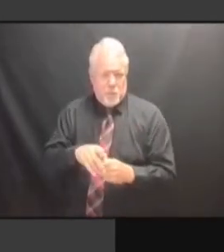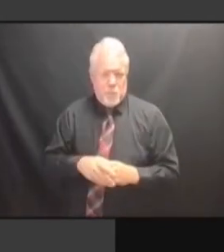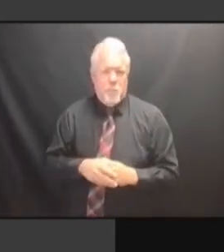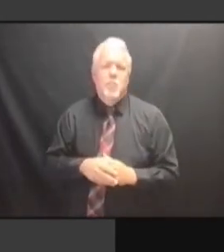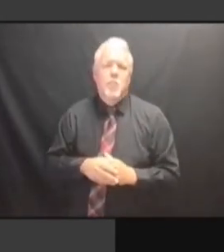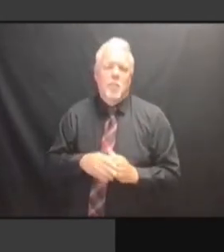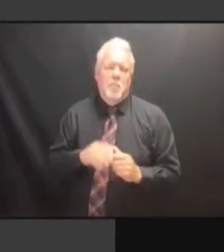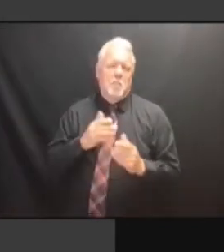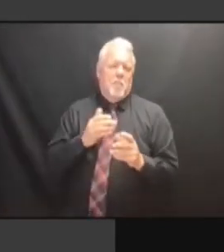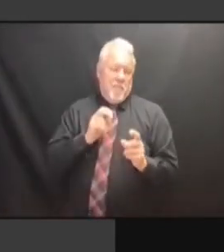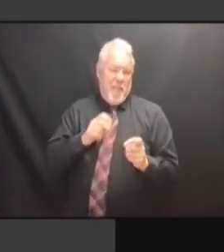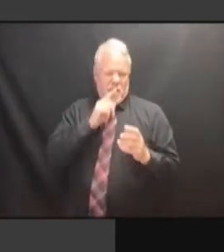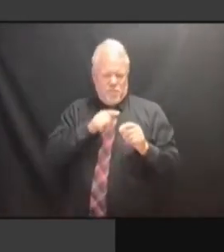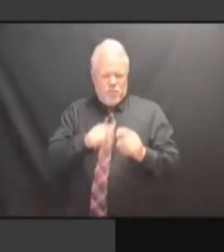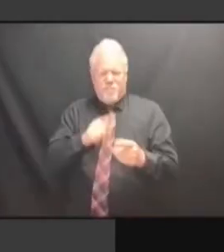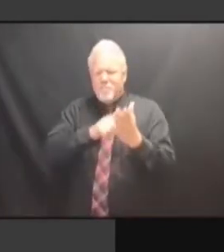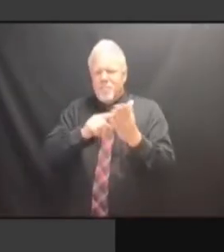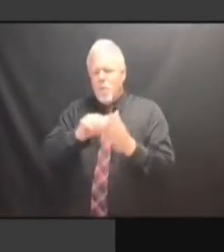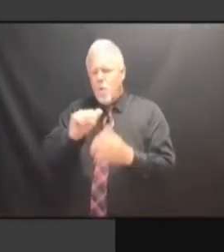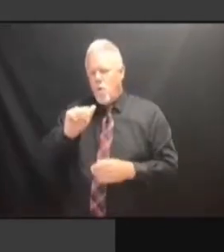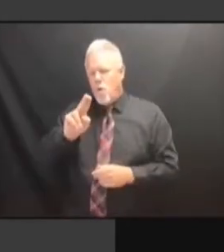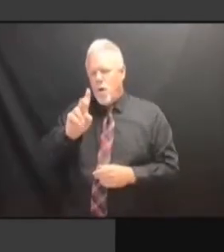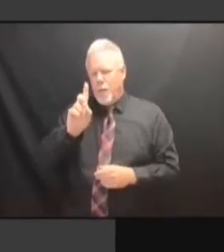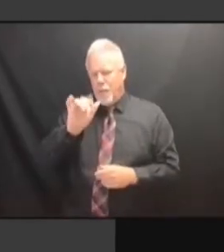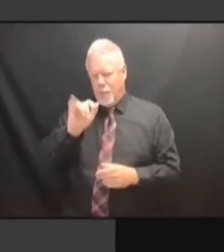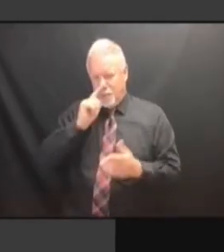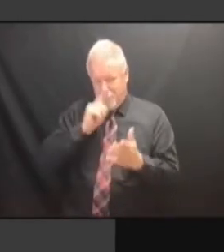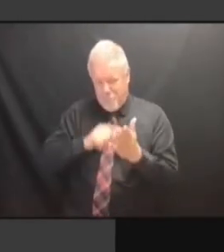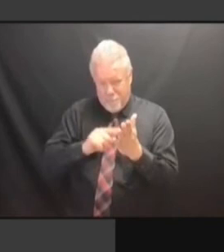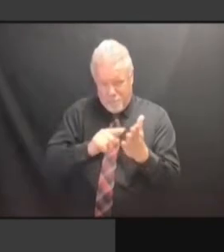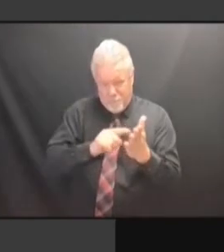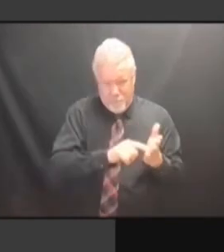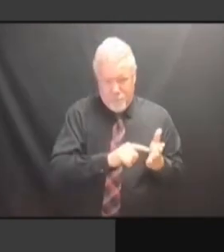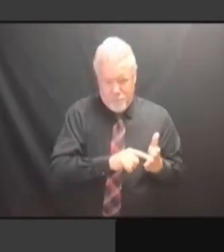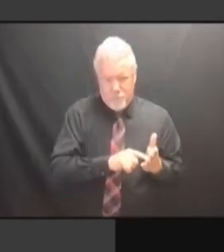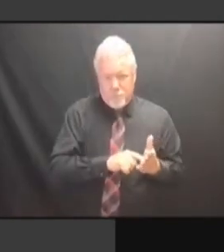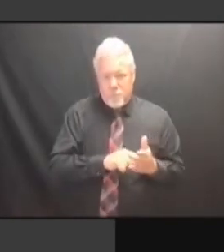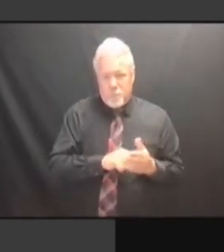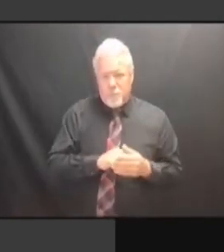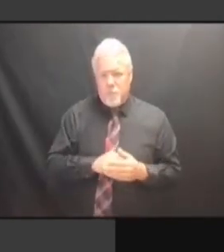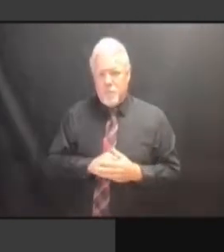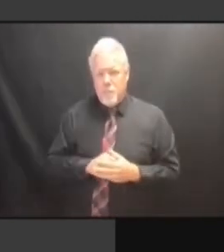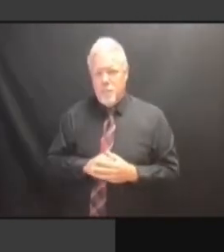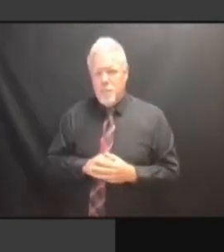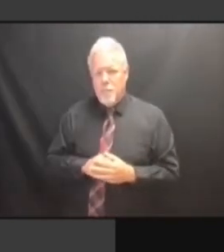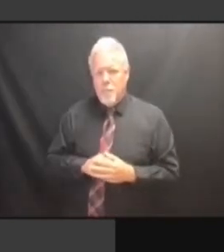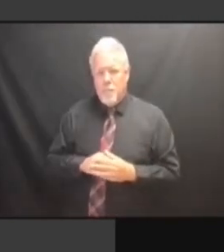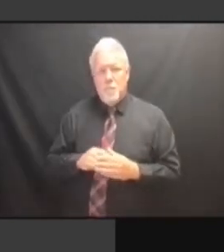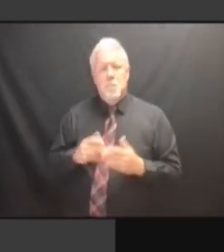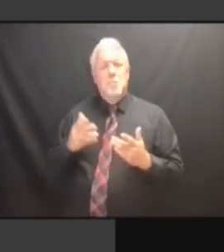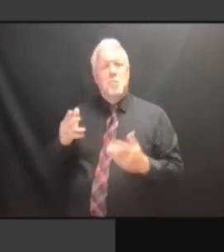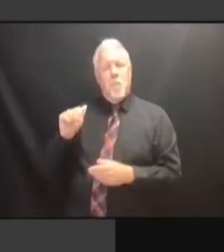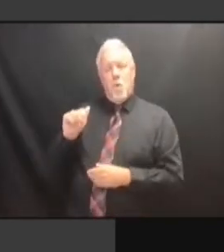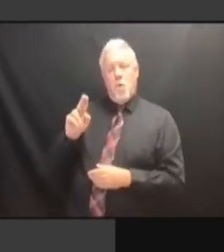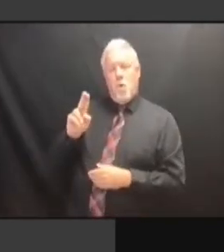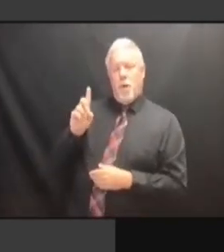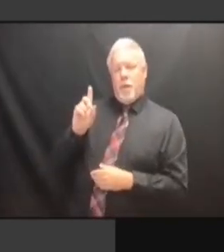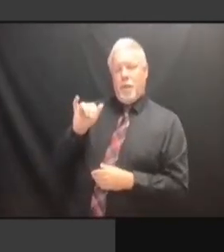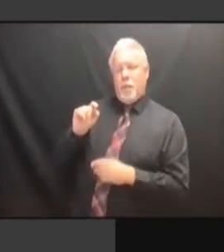THEY DID MENTION THE AUDIT PROVED THEY DID MENTION THE AUDIT PROVED THE THEY DID MENTION THE AUDIT PROVED THE MACHINES THEY DID MENTION THE AUDIT PROVED THE MACHINES WORKED PROVED THE MACHINES WORKED PROVED THE MACHINES WORKED PROPERLY PROVED THE MACHINES WORKED PROPERLY BUT PROVED THE MACHINES WORKED PROPERLY BUT TO PROVED THE MACHINES WORKED PROPERLY BUT TO YOUR PROVED THE MACHINES WORKED PROPERLY BUT TO YOUR POINT, PROVED THE MACHINES WORKED PROPERLY BUT TO YOUR POINT, THEY PROPERLY BUT TO YOUR POINT, THEY PROPERLY BUT TO YOUR POINT, THEY DID PROPERLY BUT TO YOUR POINT, THEY DID NOT PROPERLY BUT TO YOUR POINT, THEY DID NOT STATE PROPERLY BUT TO YOUR POINT, THEY DID NOT STATE WHETHER PROPERLY BUT TO YOUR POINT, THEY DID NOT STATE WHETHER OR PROPERLY BUT TO YOUR POINT, THEY DID NOT STATE WHETHER OR NOT PROPERLY BUT TO YOUR POINT, THEY DID NOT STATE WHETHER OR NOT ANY DID NOT STATE WHETHER OR NOT ANY DID NOT STATE WHETHER OR NOT ANY OF DID NOT STATE WHETHER OR NOT ANY OF THESE DID NOT STATE WHETHER OR NOT ANY OF THESE ELECTION DID NOT STATE WHETHER OR NOT ANY OF THESE ELECTION DISTRICTS DID NOT STATE WHETHER OR NOT ANY OF THESE ELECTION DISTRICTS WERE OF THESE ELECTION DISTRICTS WERE OF THESE ELECTION DISTRICTS WERE INCLUDED OF THESE ELECTION DISTRICTS WERE INCLUDED IN OF THESE ELECTION DISTRICTS WERE INCLUDED IN THAT OF THESE ELECTION DISTRICTS WERE INCLUDED IN THAT AUDIT. INCLUDED IN THAT AUDIT. INCLUDED IN THAT AUDIT. SO INCLUDED IN THAT AUDIT. SO WE'RE INCLUDED IN THAT AUDIT. SO WE'RE GOING INCLUDED IN THAT AUDIT. SO WE'RE GOING TO INCLUDED IN THAT AUDIT. SO WE'RE GOING TO BE INCLUDED IN THAT AUDIT. SO WE'RE GOING TO BE ASKING INCLUDED IN THAT AUDIT. SO WE'RE GOING TO BE ASKING THEM